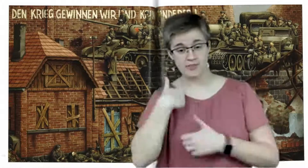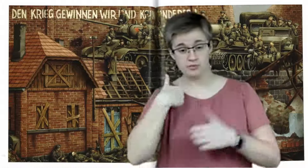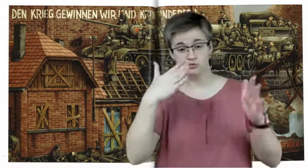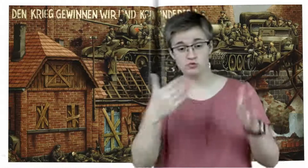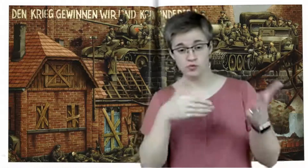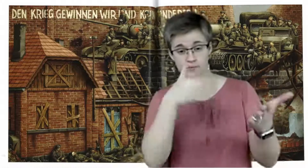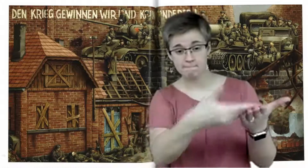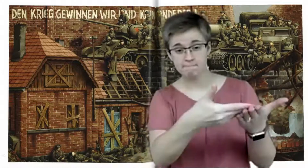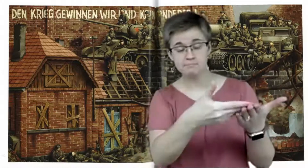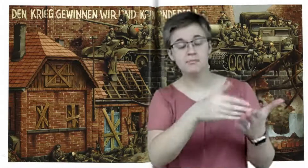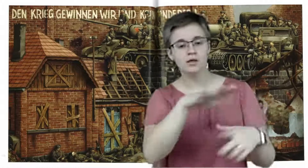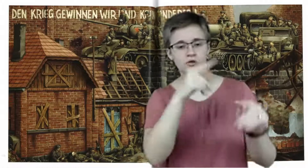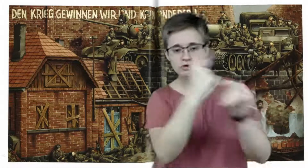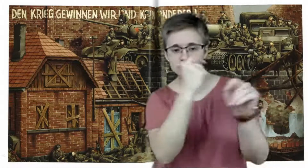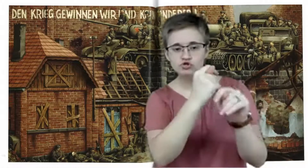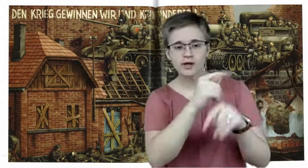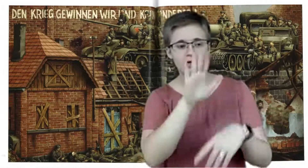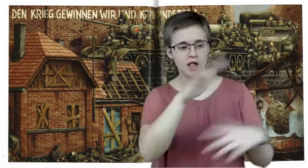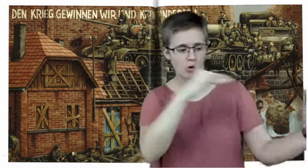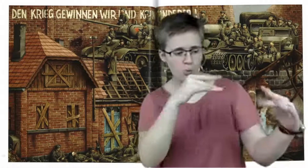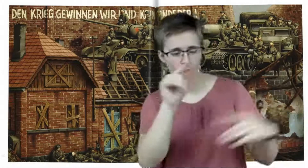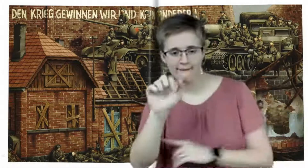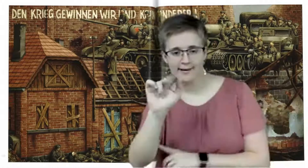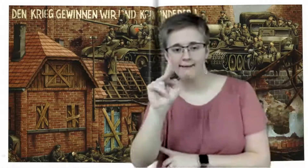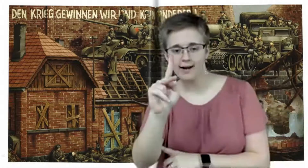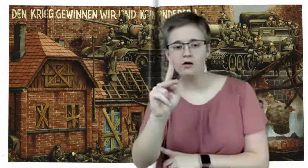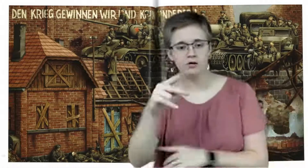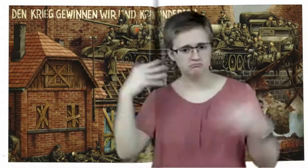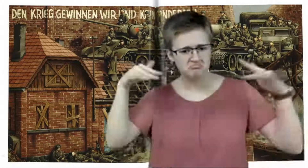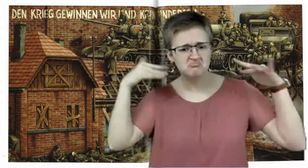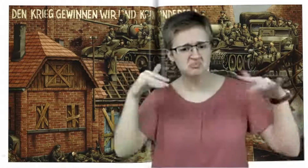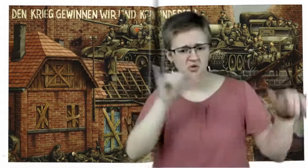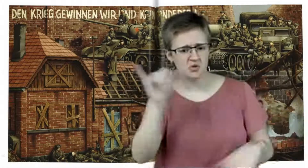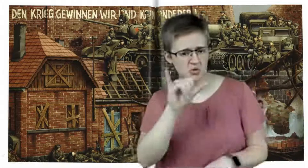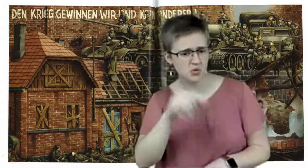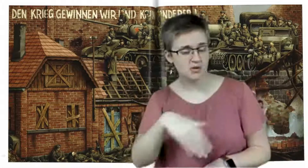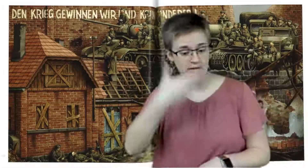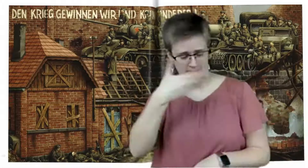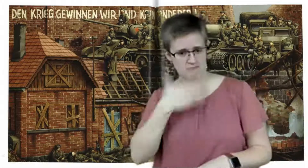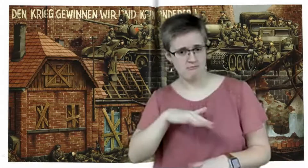Their trucks and their tanks were also noisy, and they smelled like diesel oil.